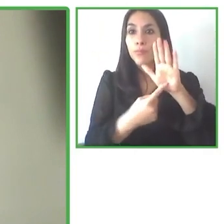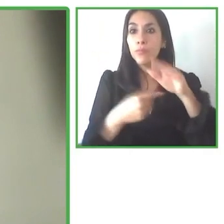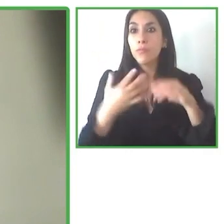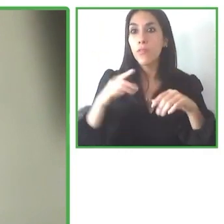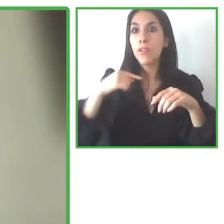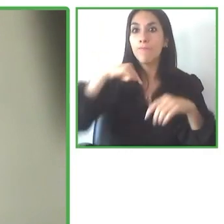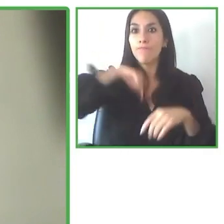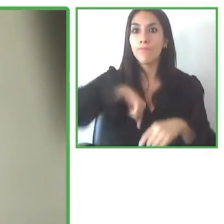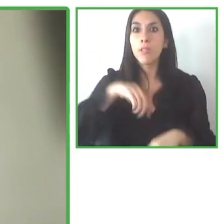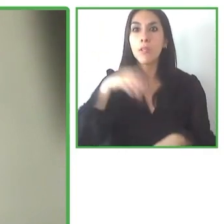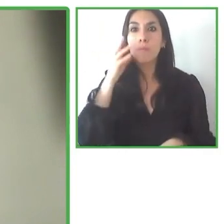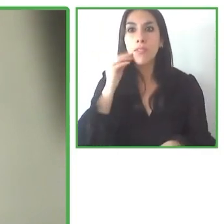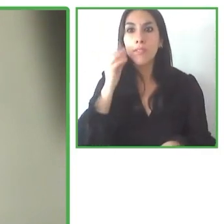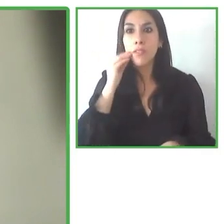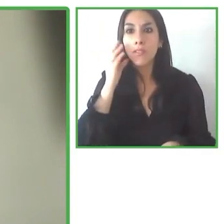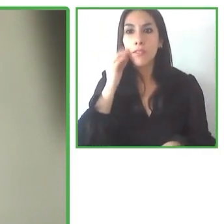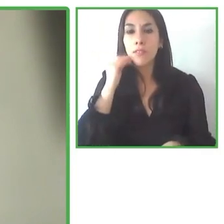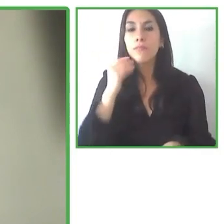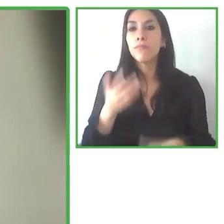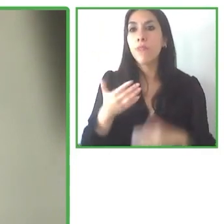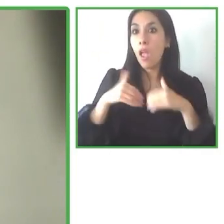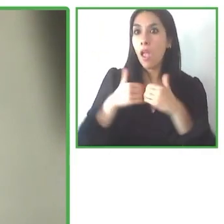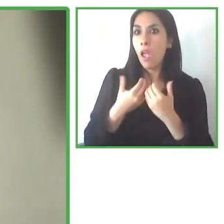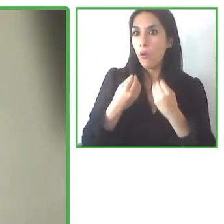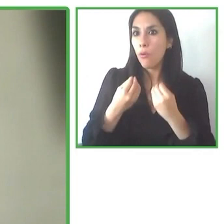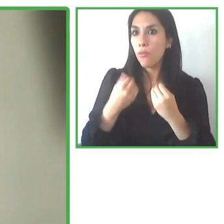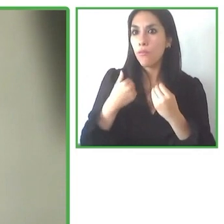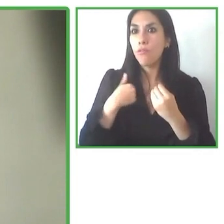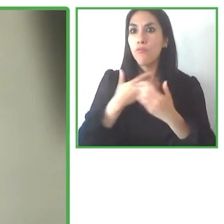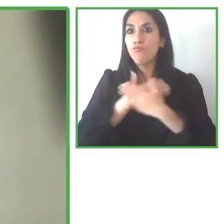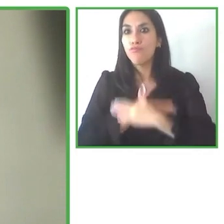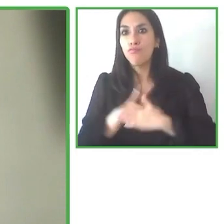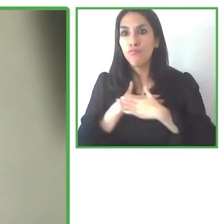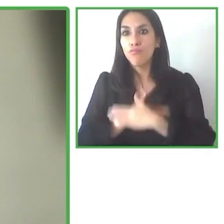as a tourism operator and accessible tourism operators, principally in Ecuador,